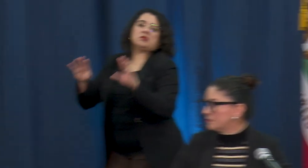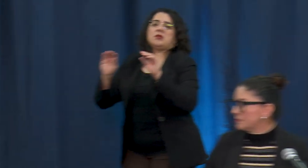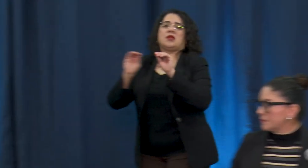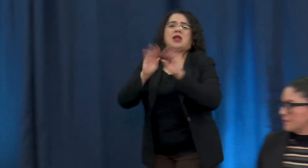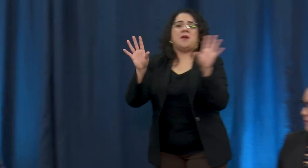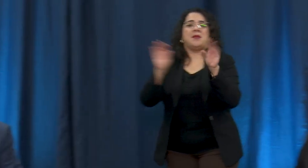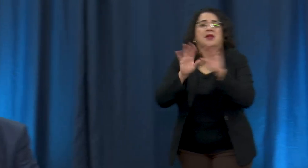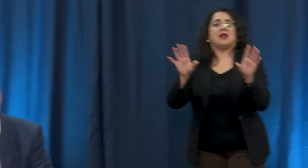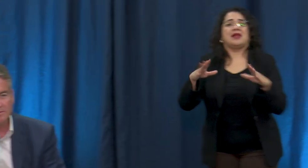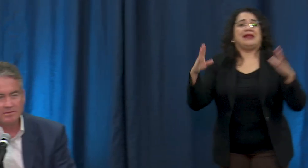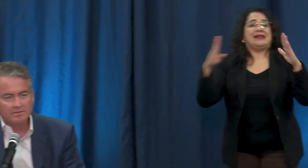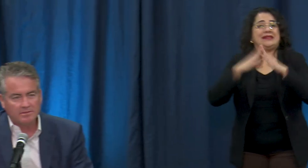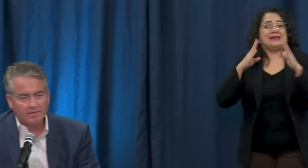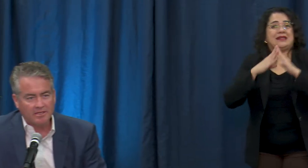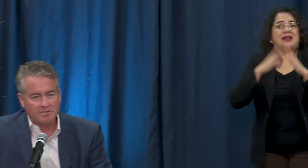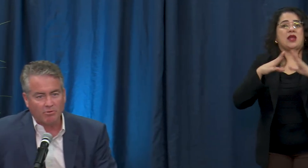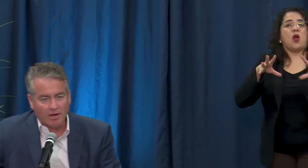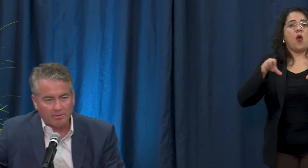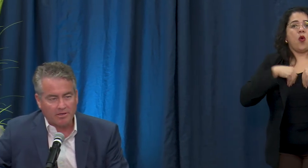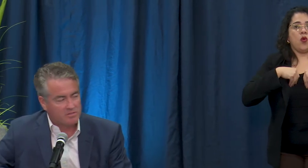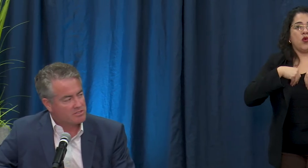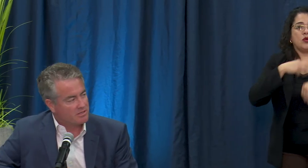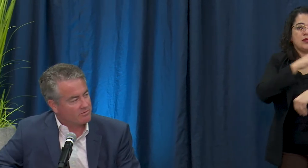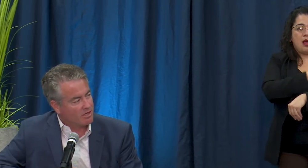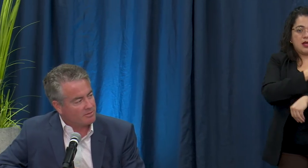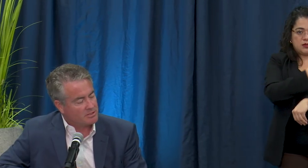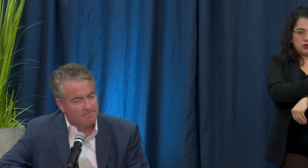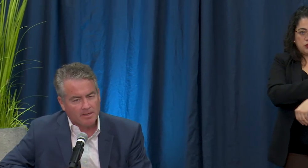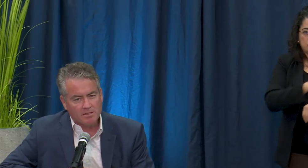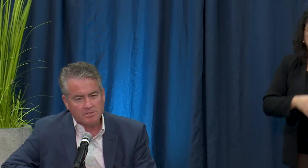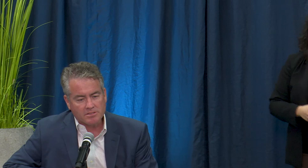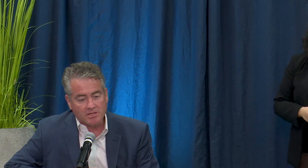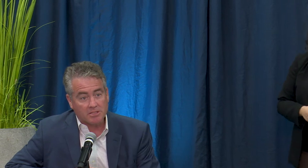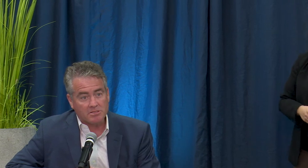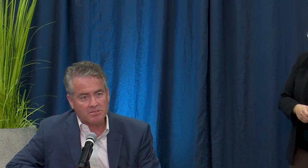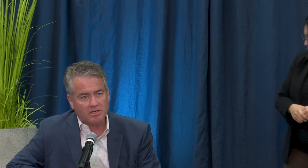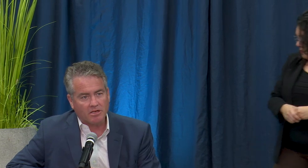Community Hospital. It is a property of the City of Long Beach thus the city of